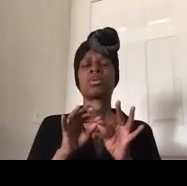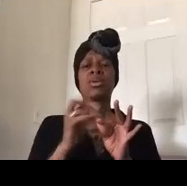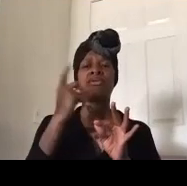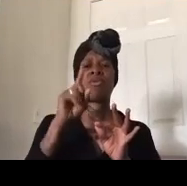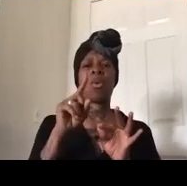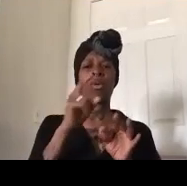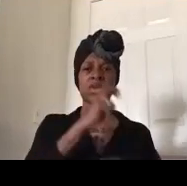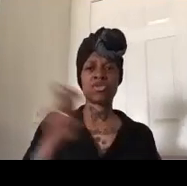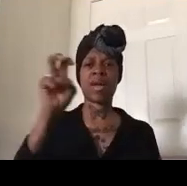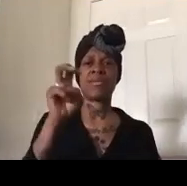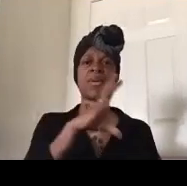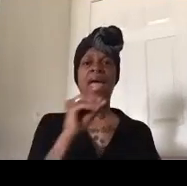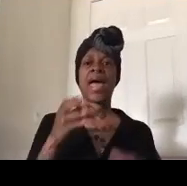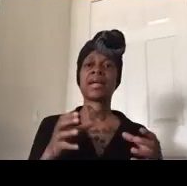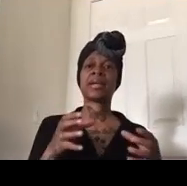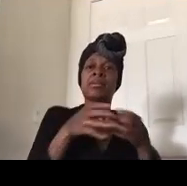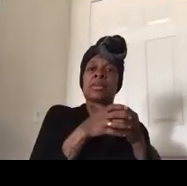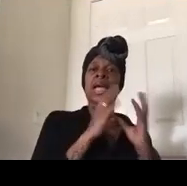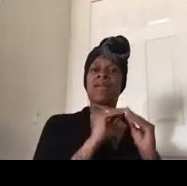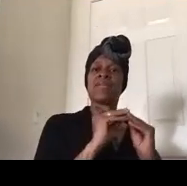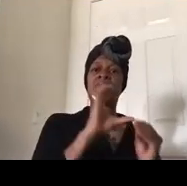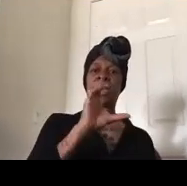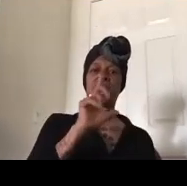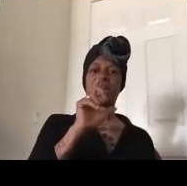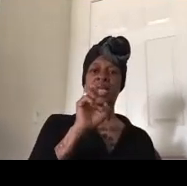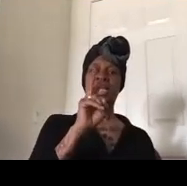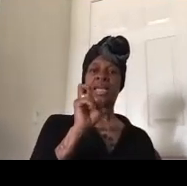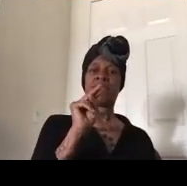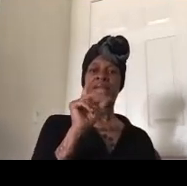was in cleveland in honor of tamir rice it was more than